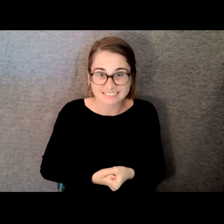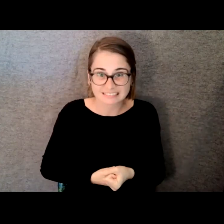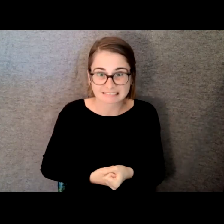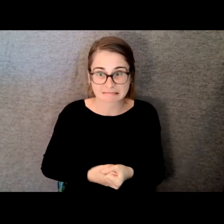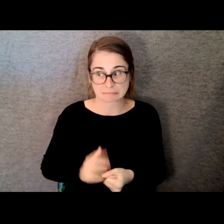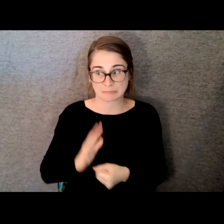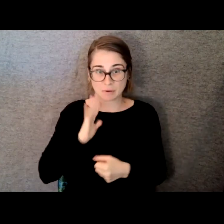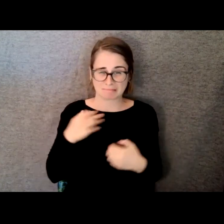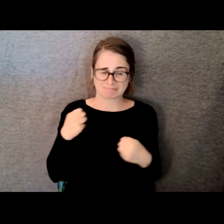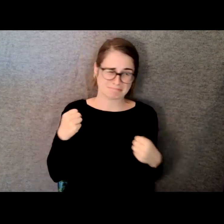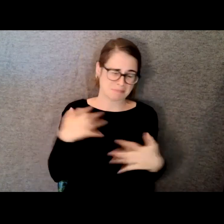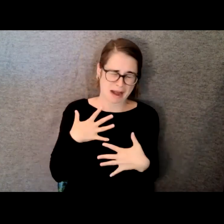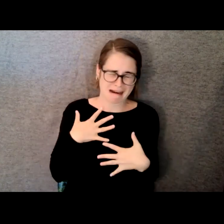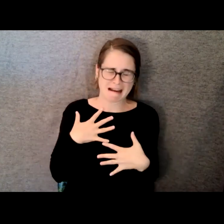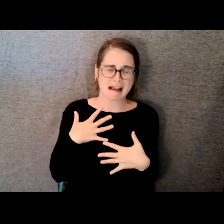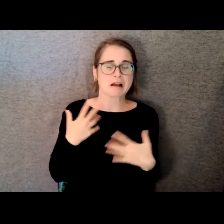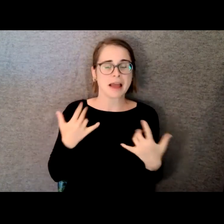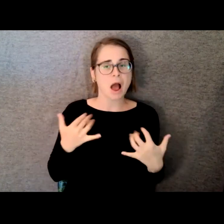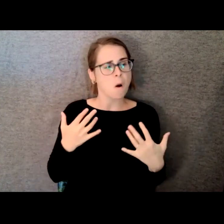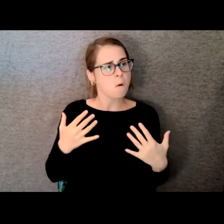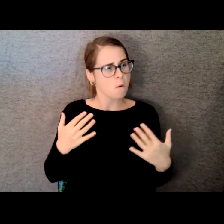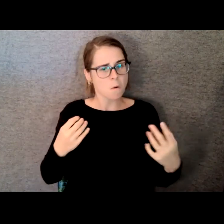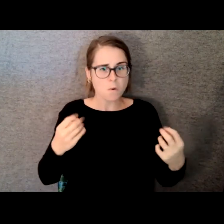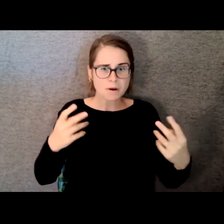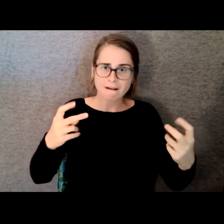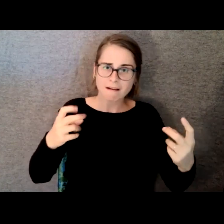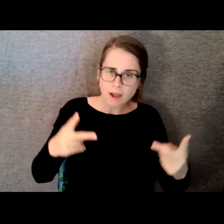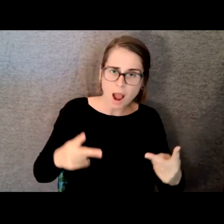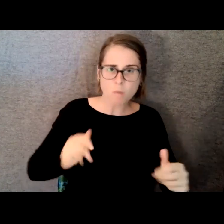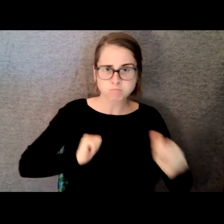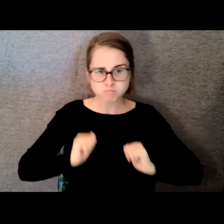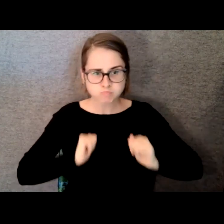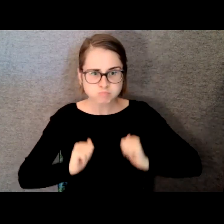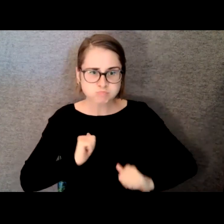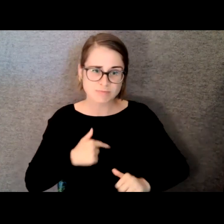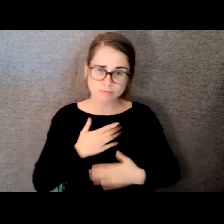band was having fun. And we were starting to gain a following.